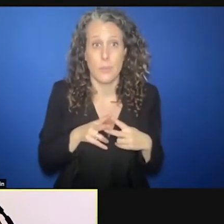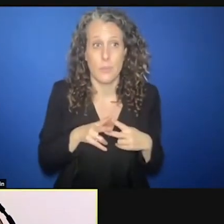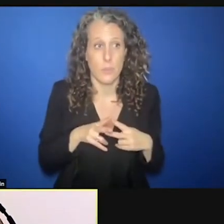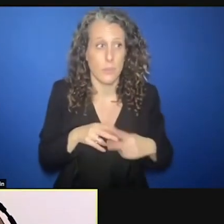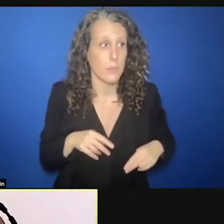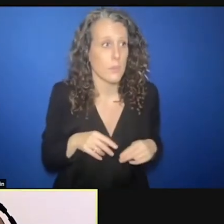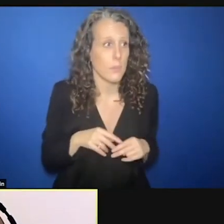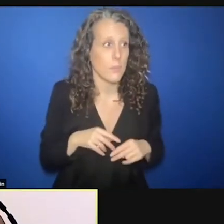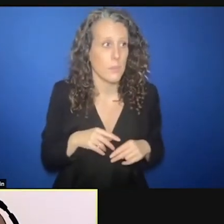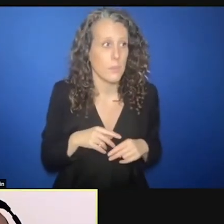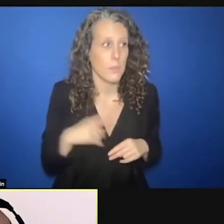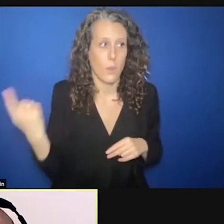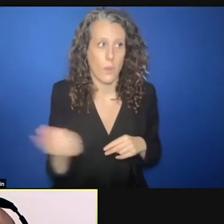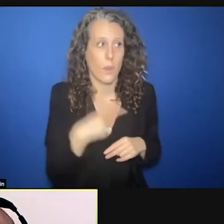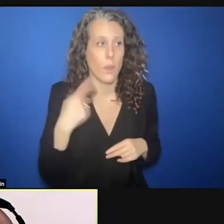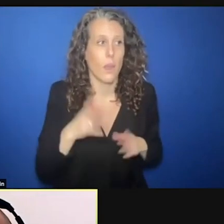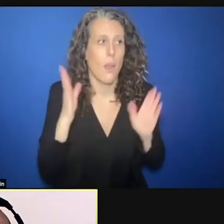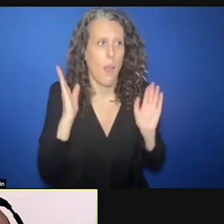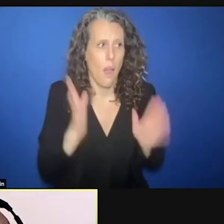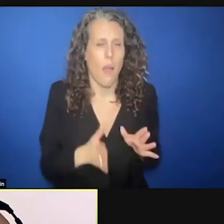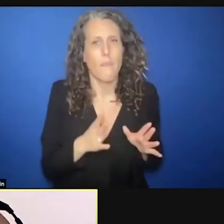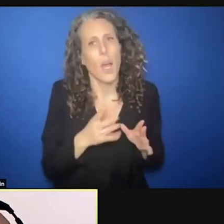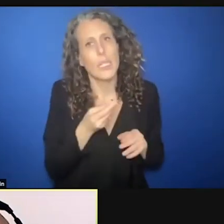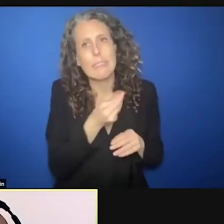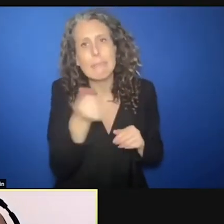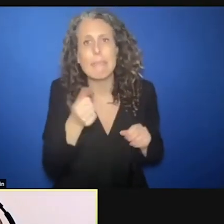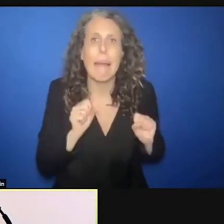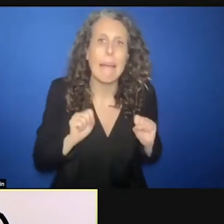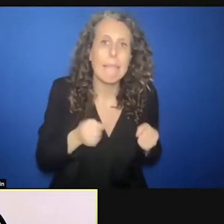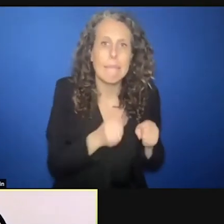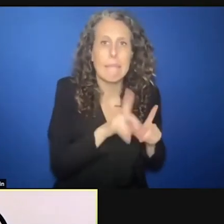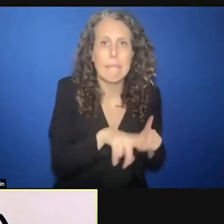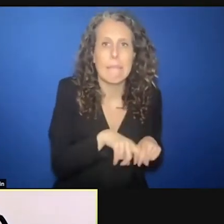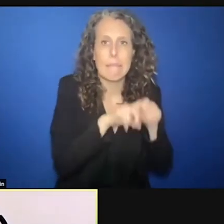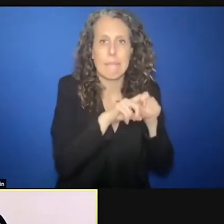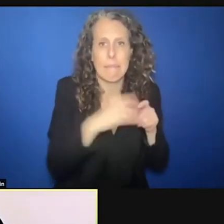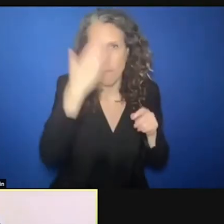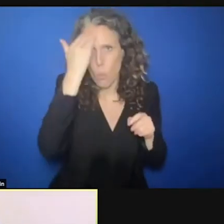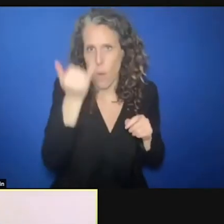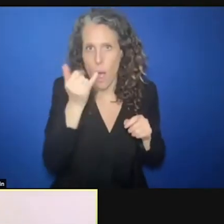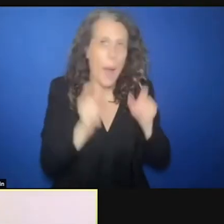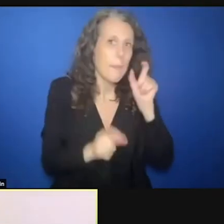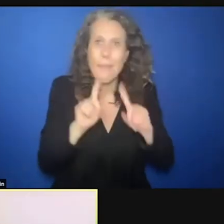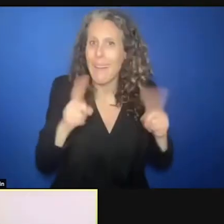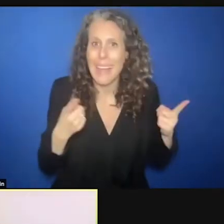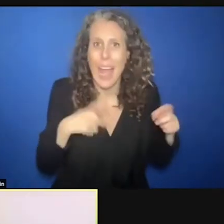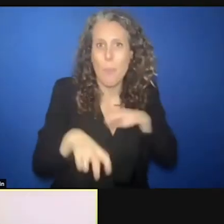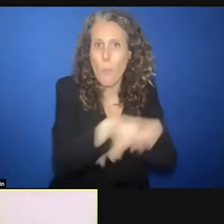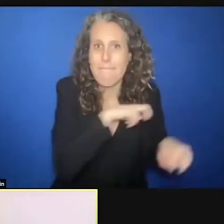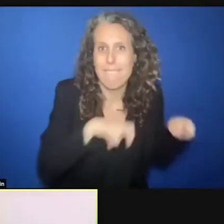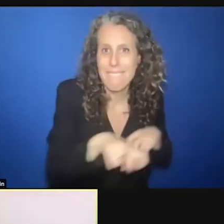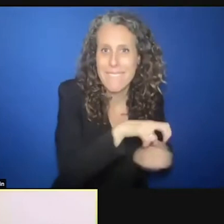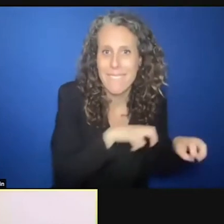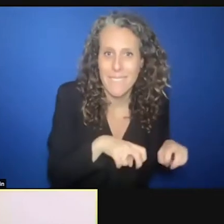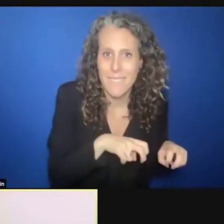pause some activities, like he clearance, because couldn't move around. However we increased